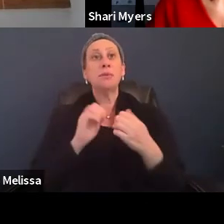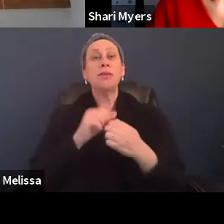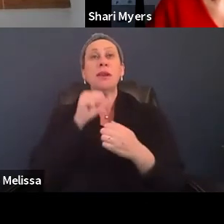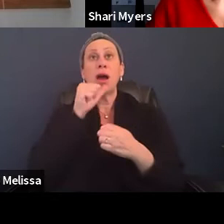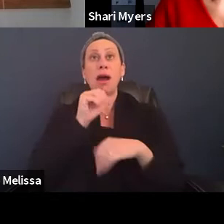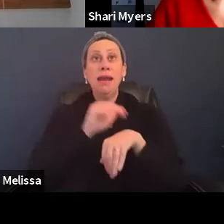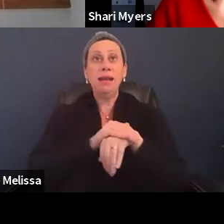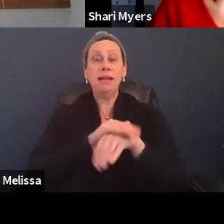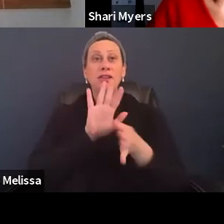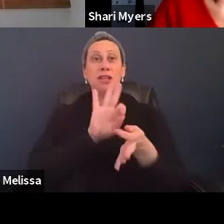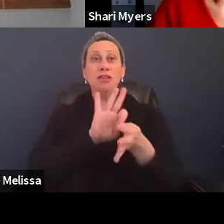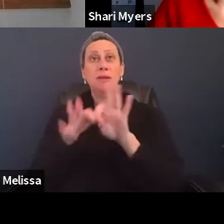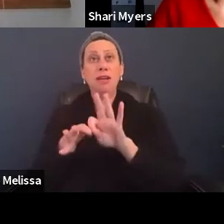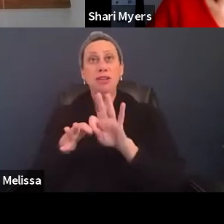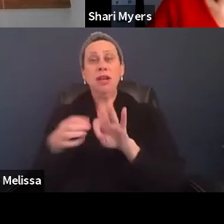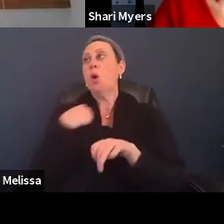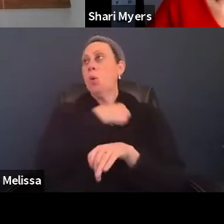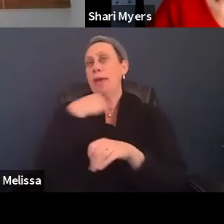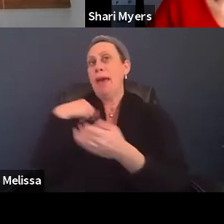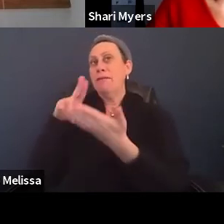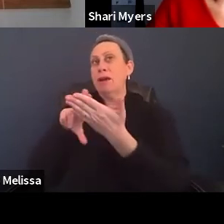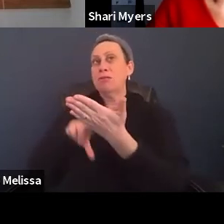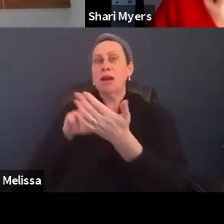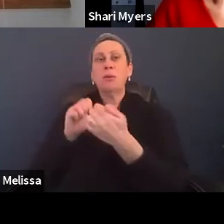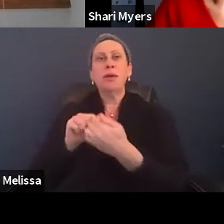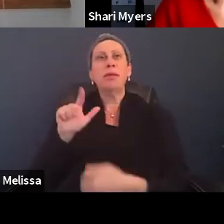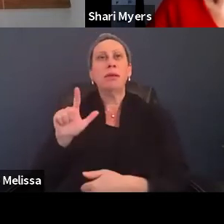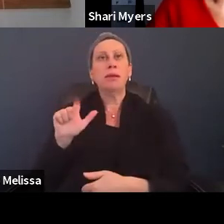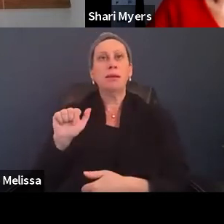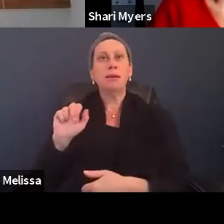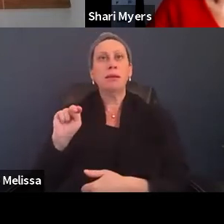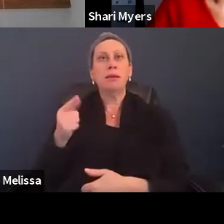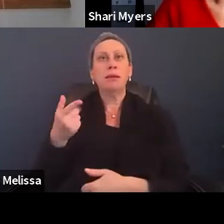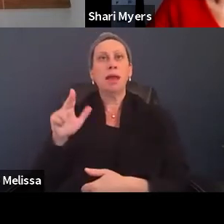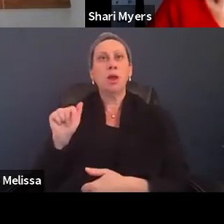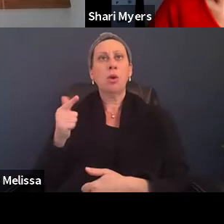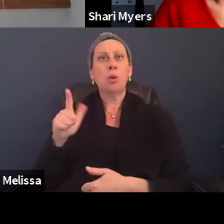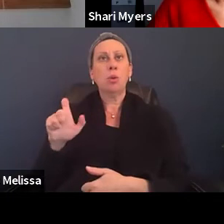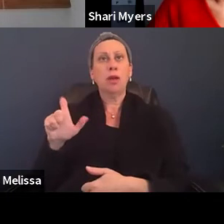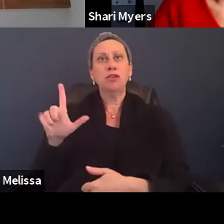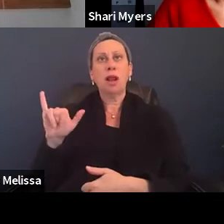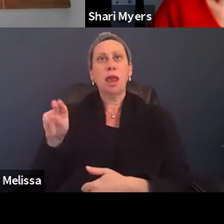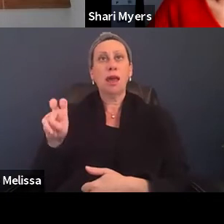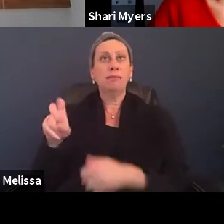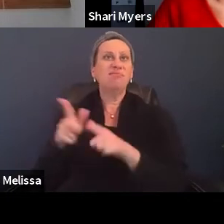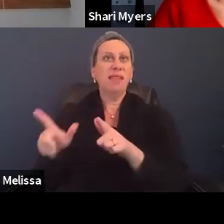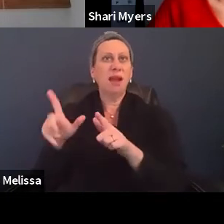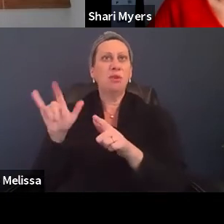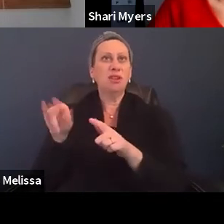we have a contract with a language line and they provide us with, I believe it's over 70 different languages